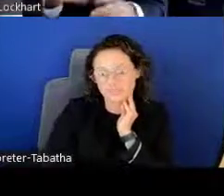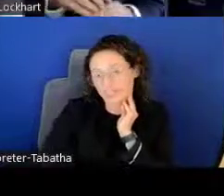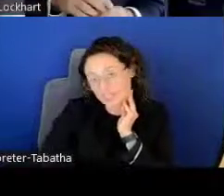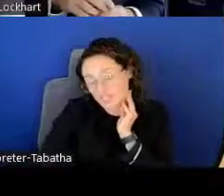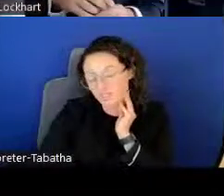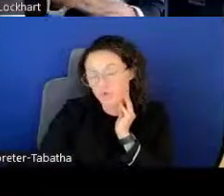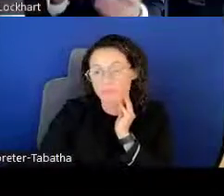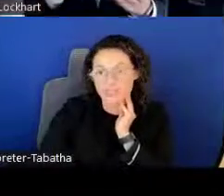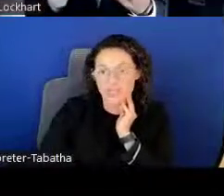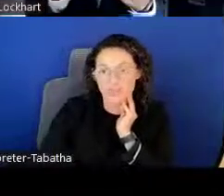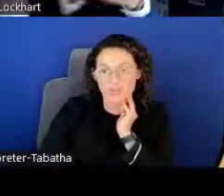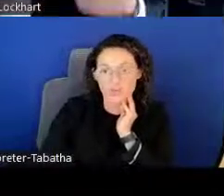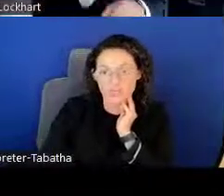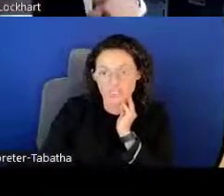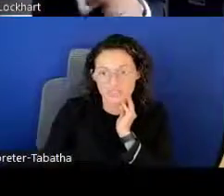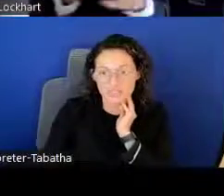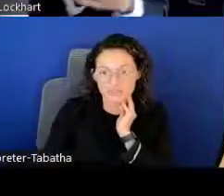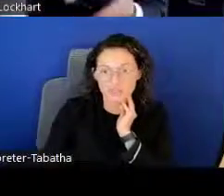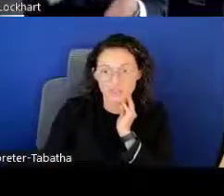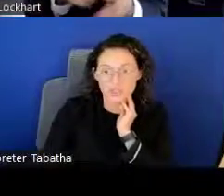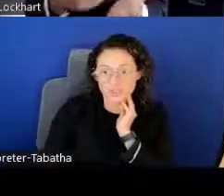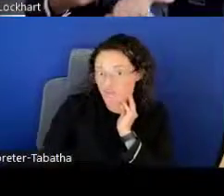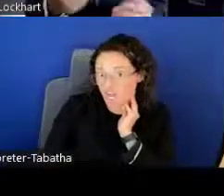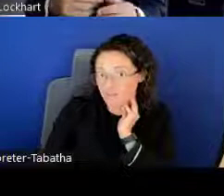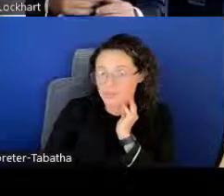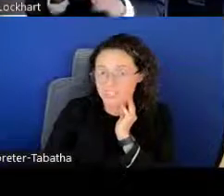That leads to missed opportunities, new jobs,